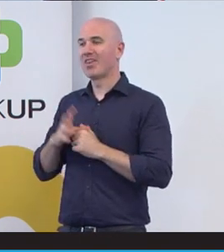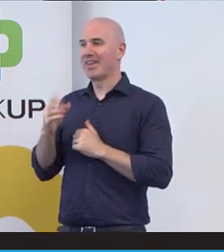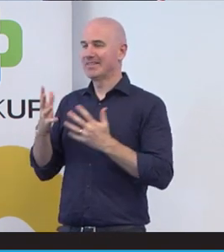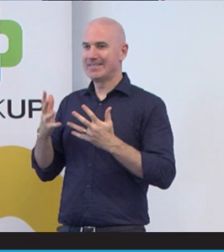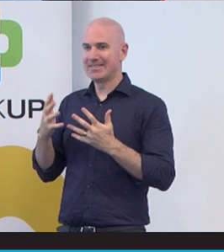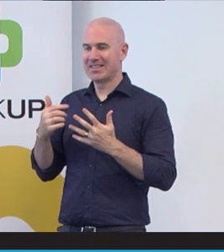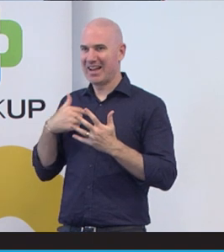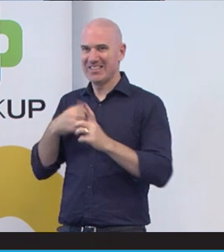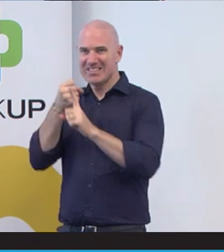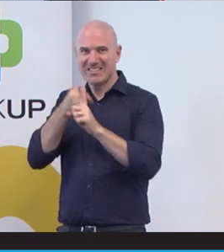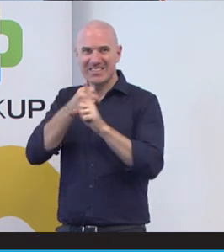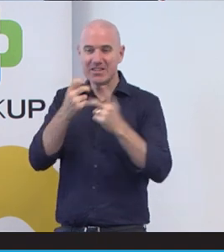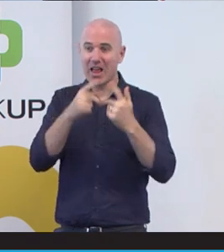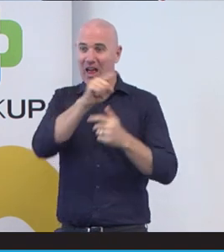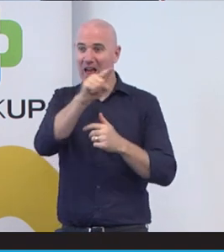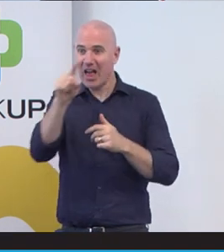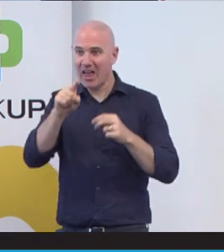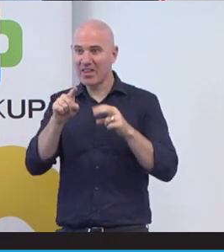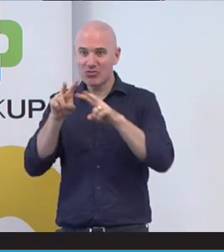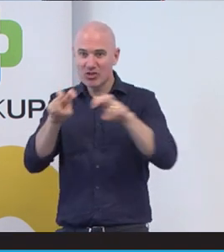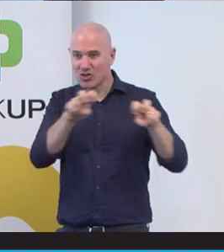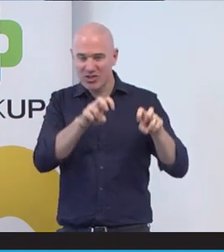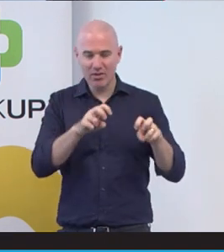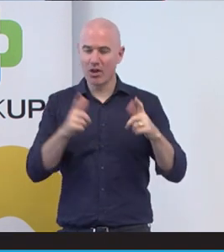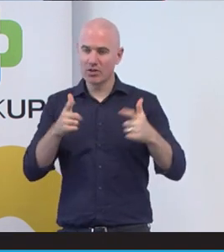researchers with a lot of barriers and obstacles and no one wanted to advocate